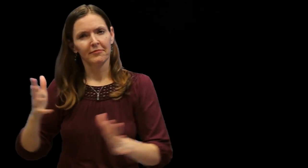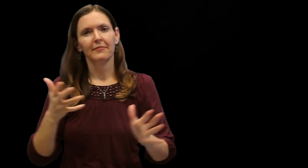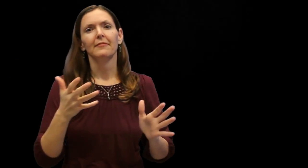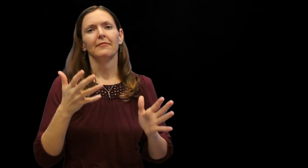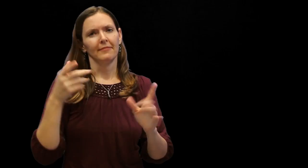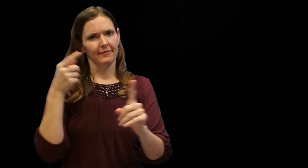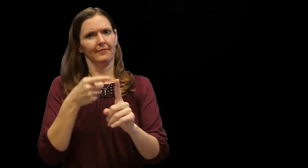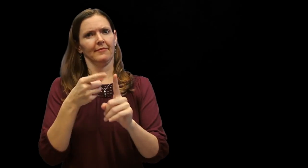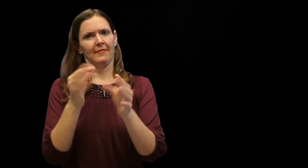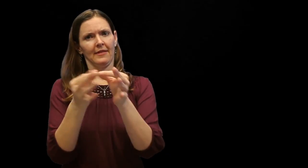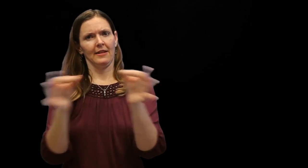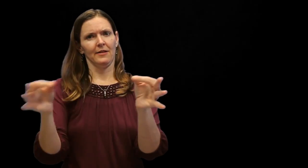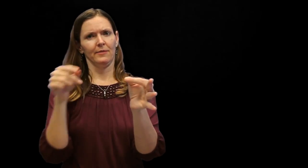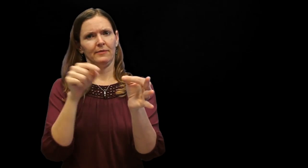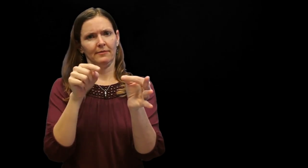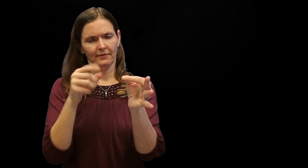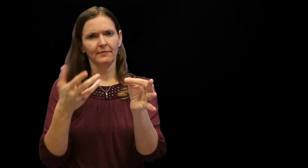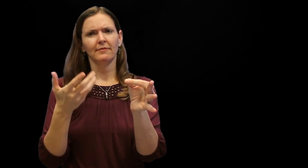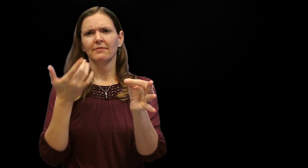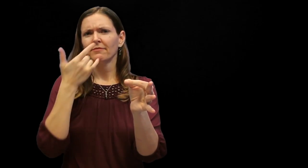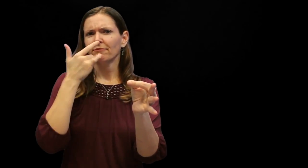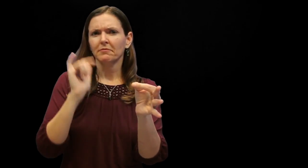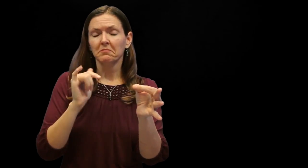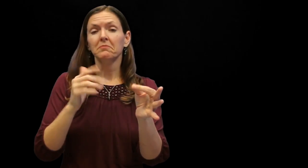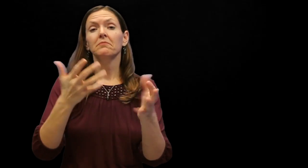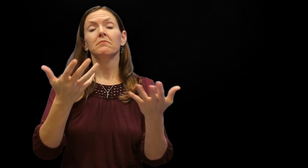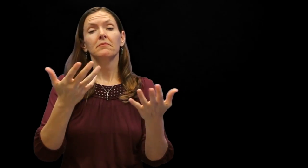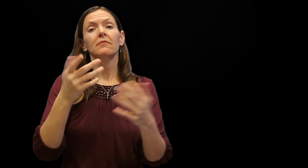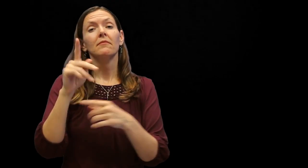We'll focus on language features - what does academic signing looks like?